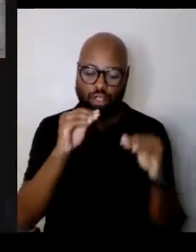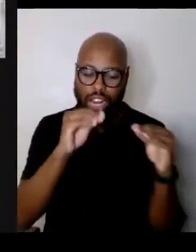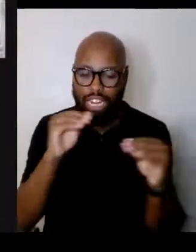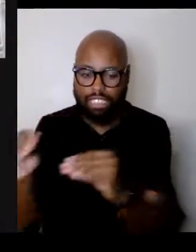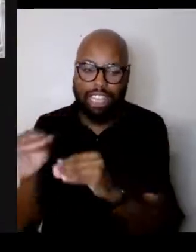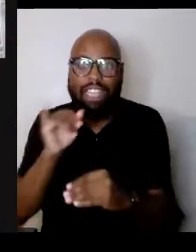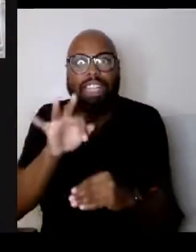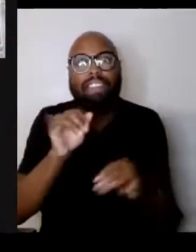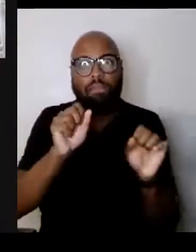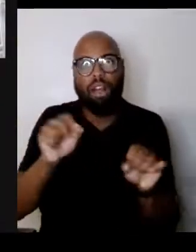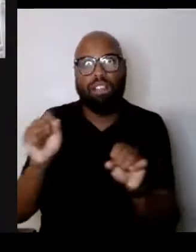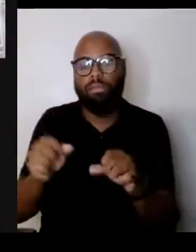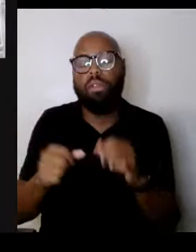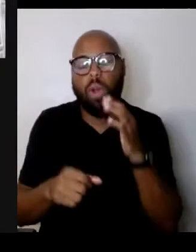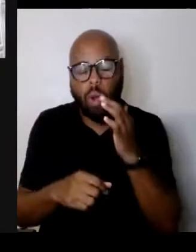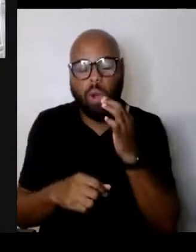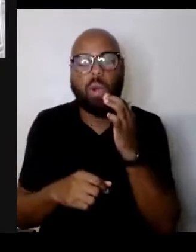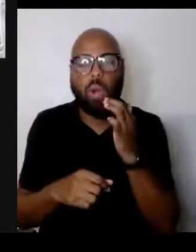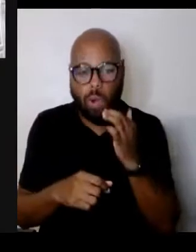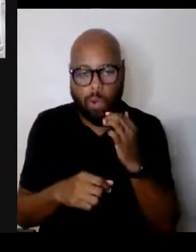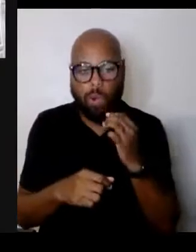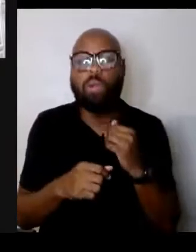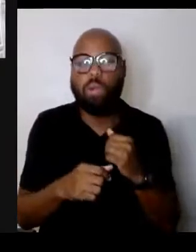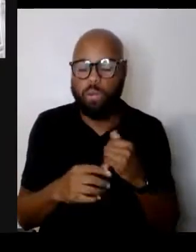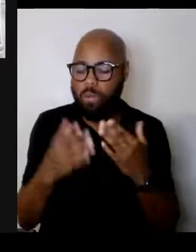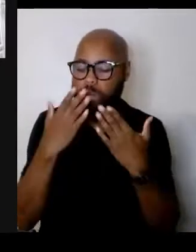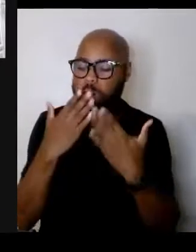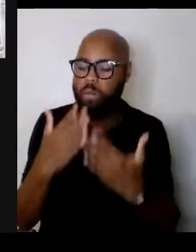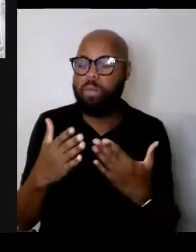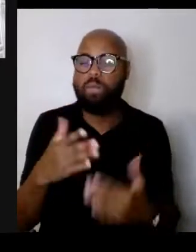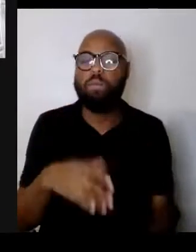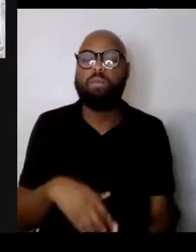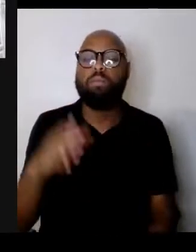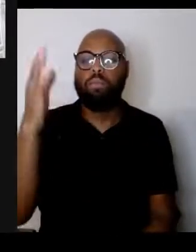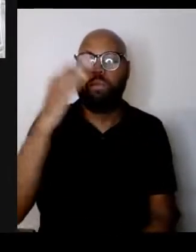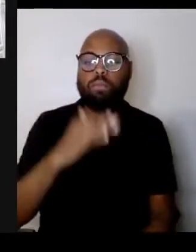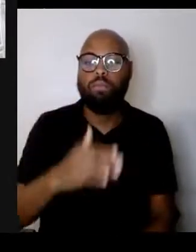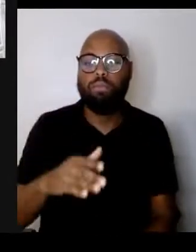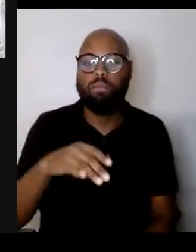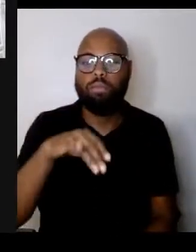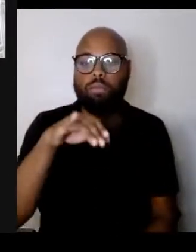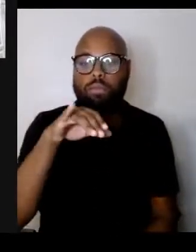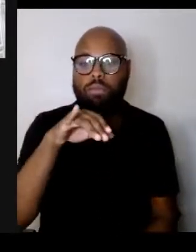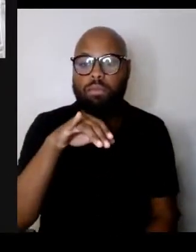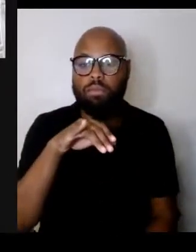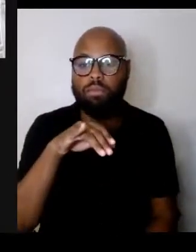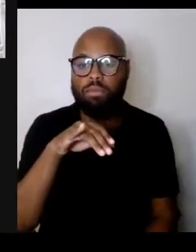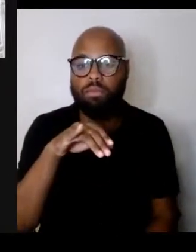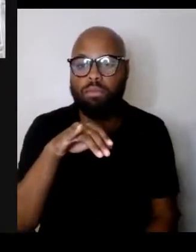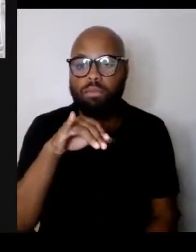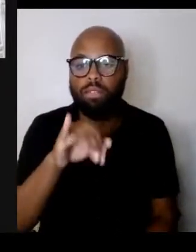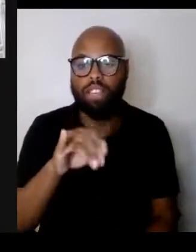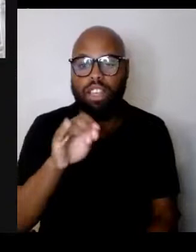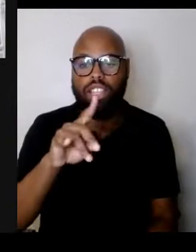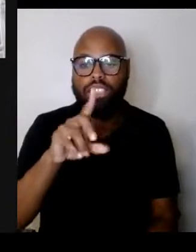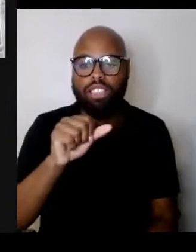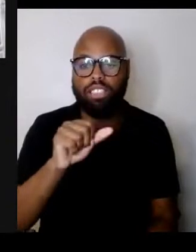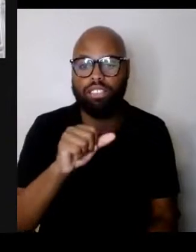Thank you, Ilse? I think there should be more openness